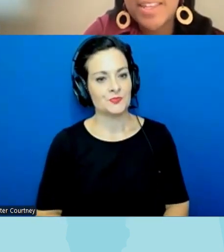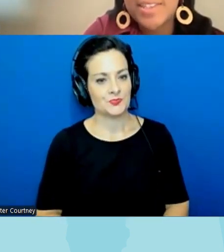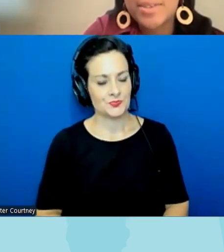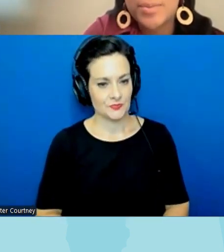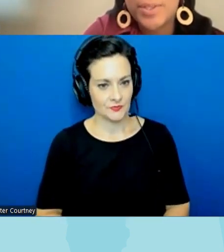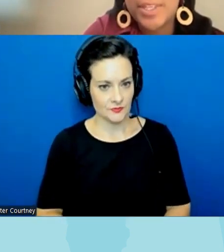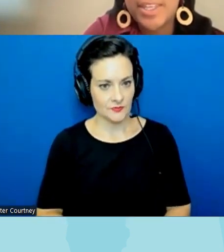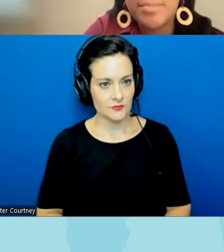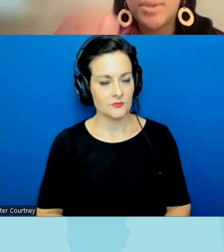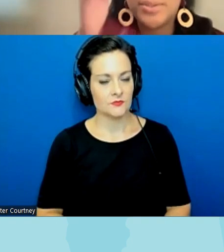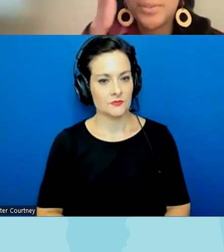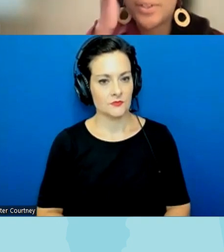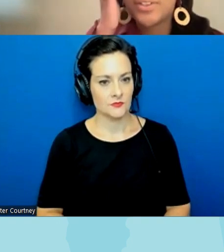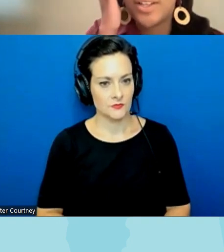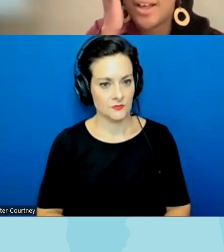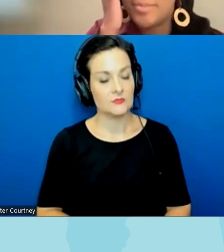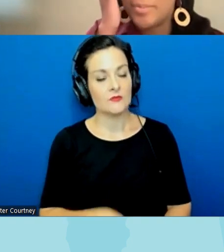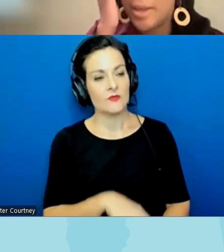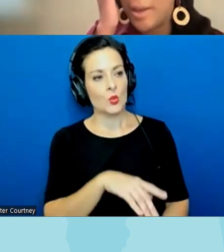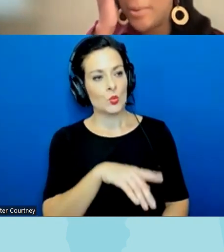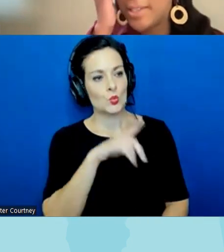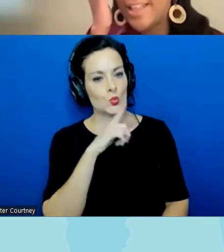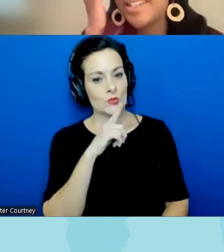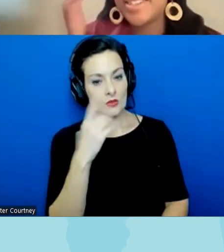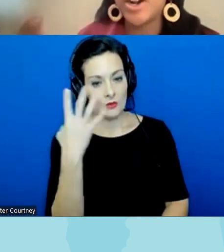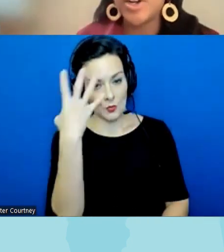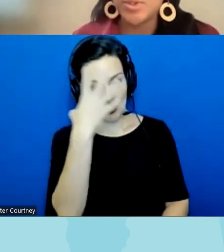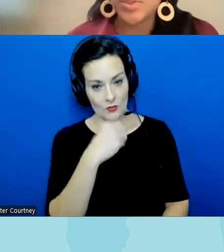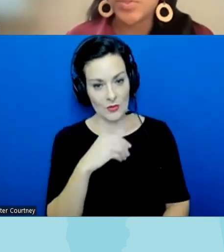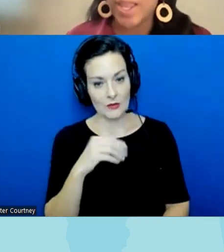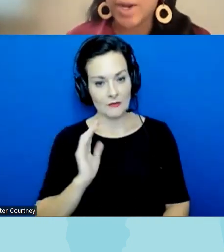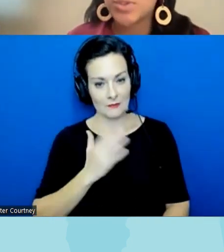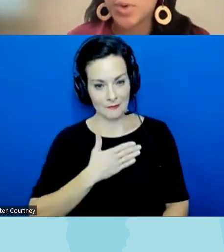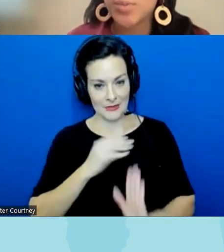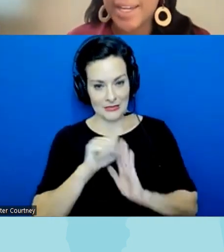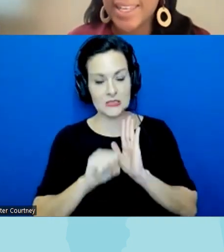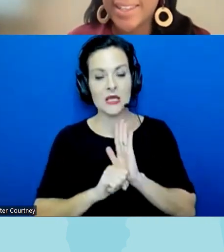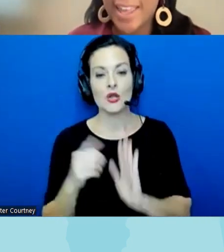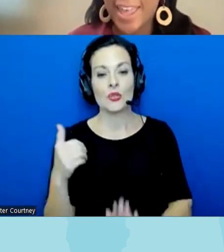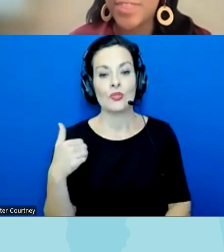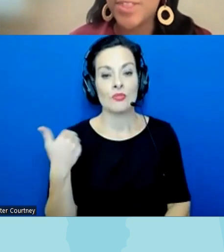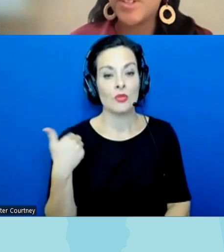that is really beautiful um about Wisconsin is that our youth they are so ready and they're